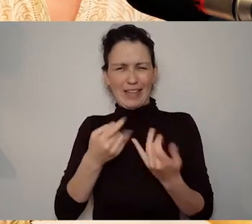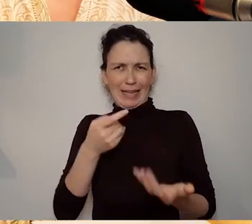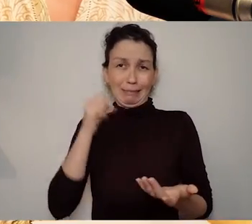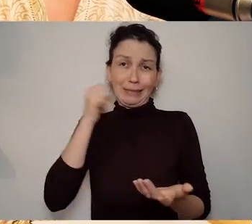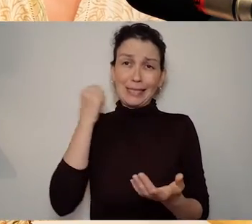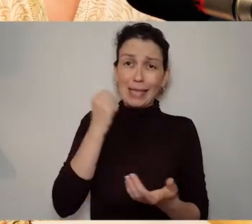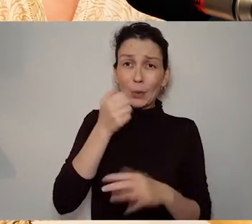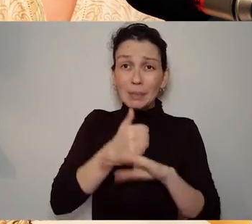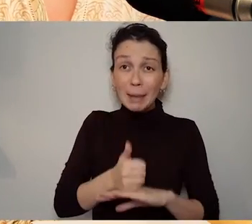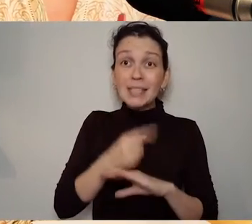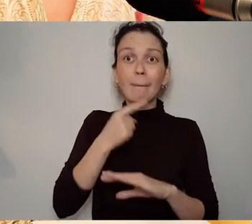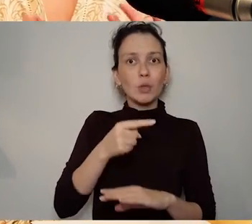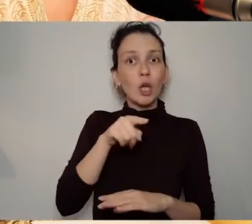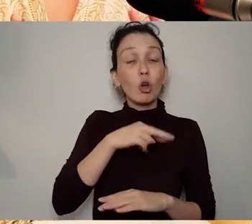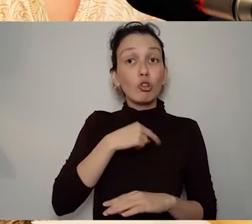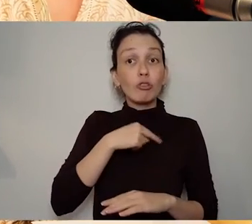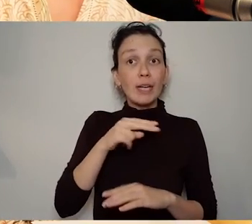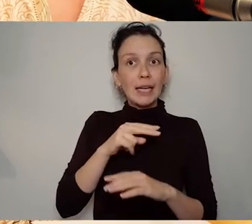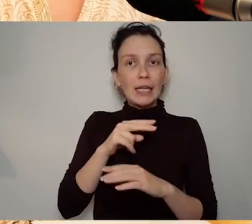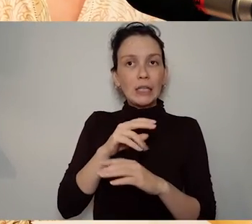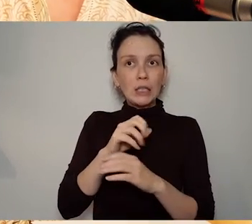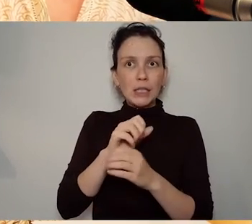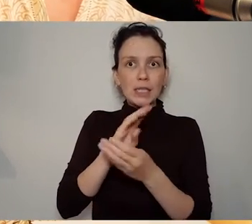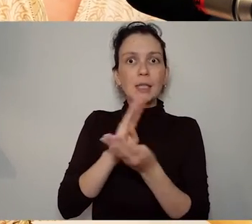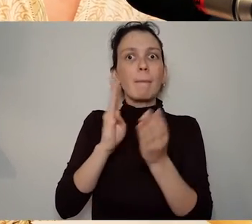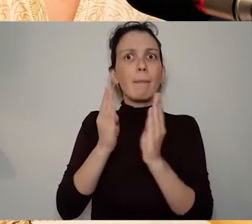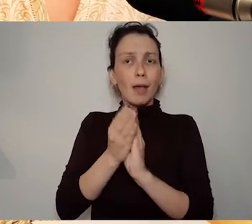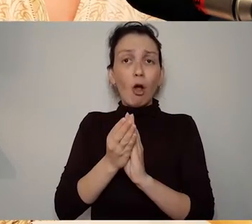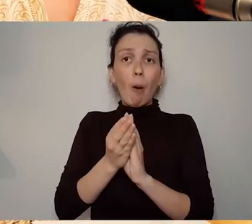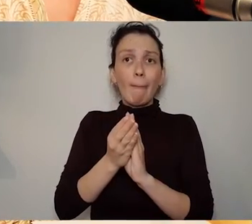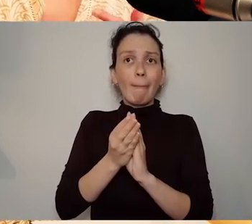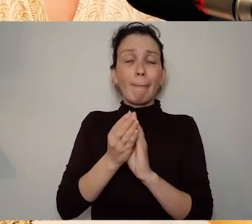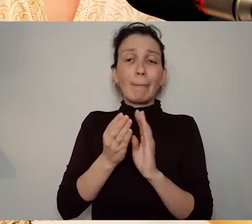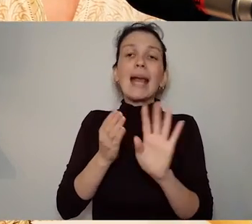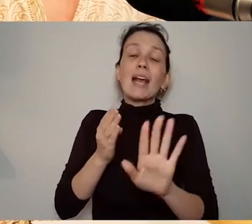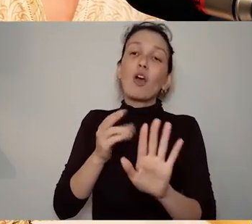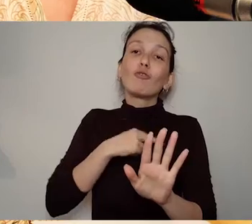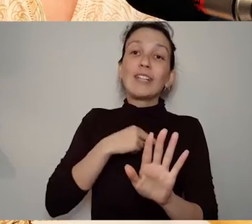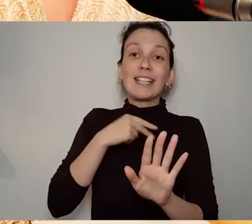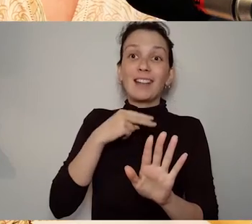kind of process, but for many people that's what they describe it to be. I know the first time I